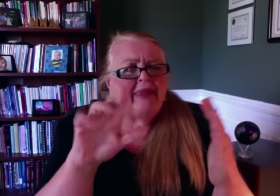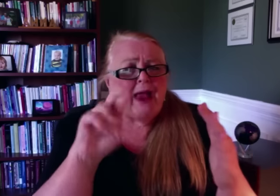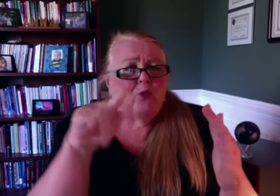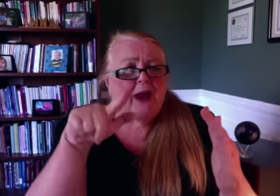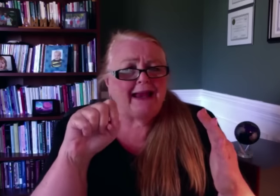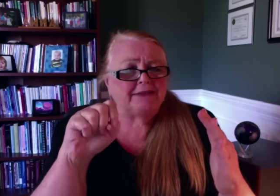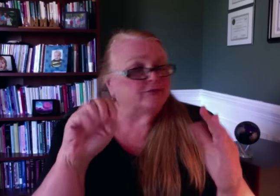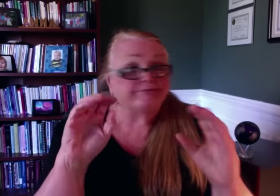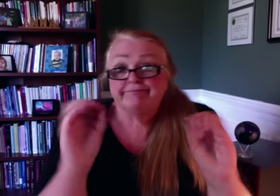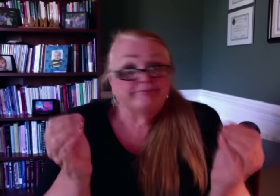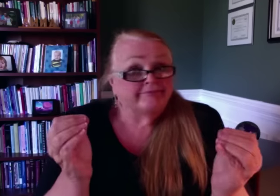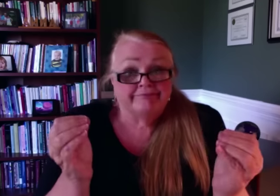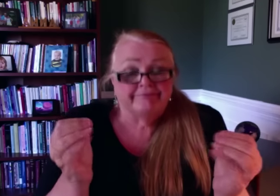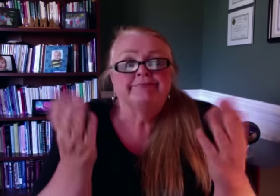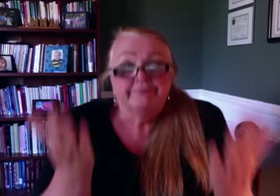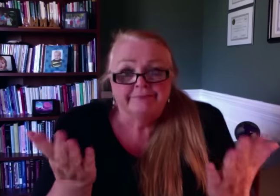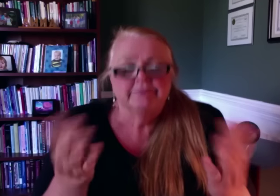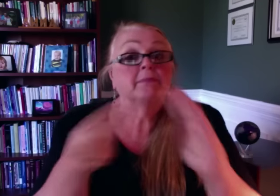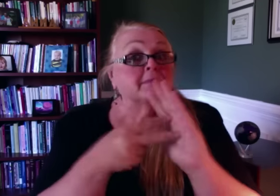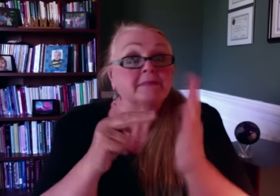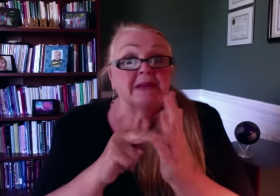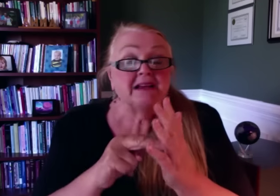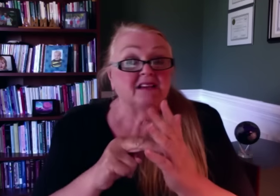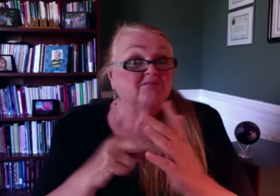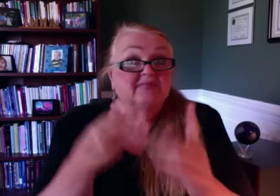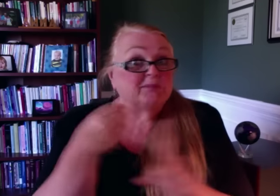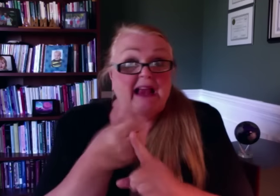established guidelines for how salaries were determined.